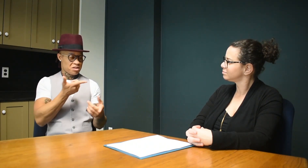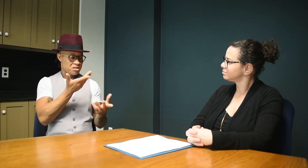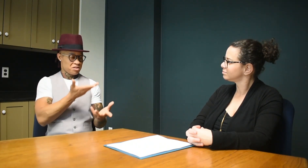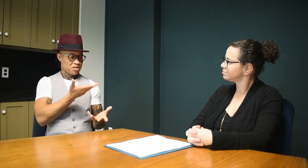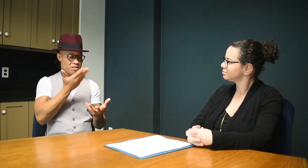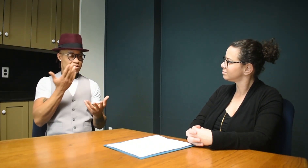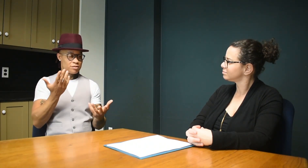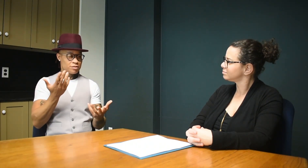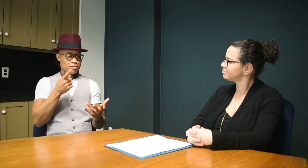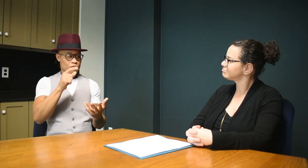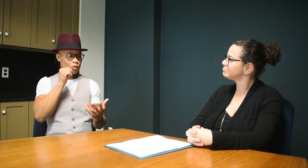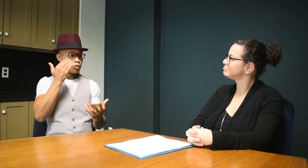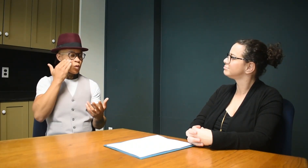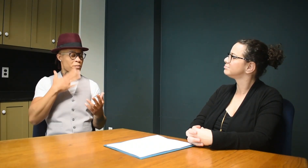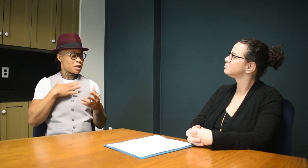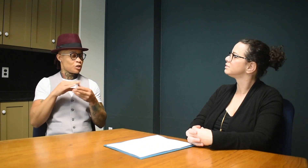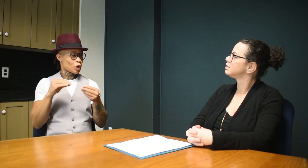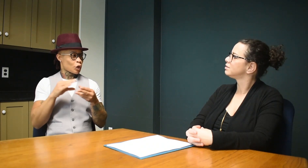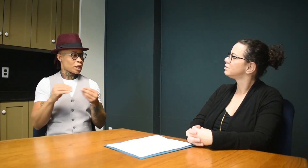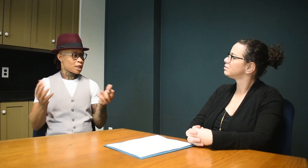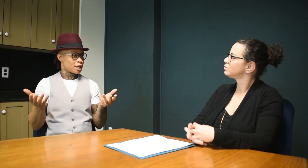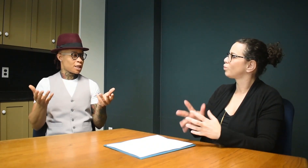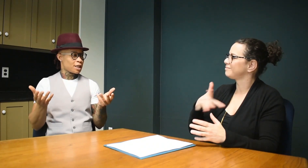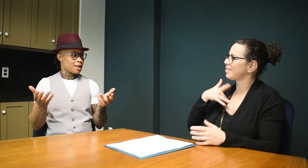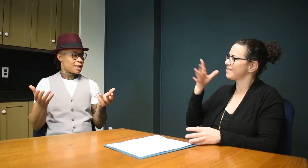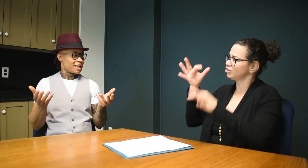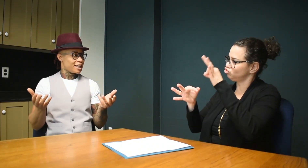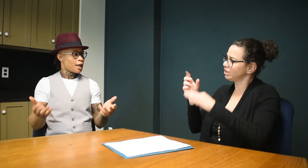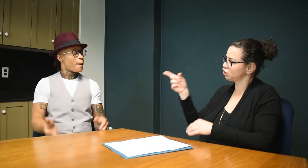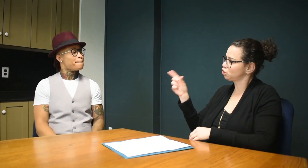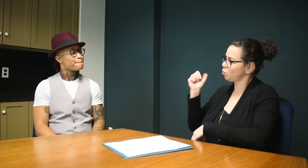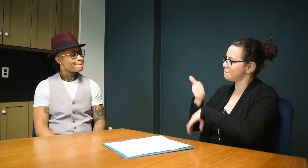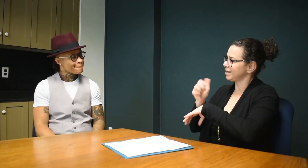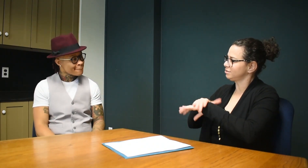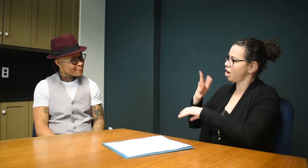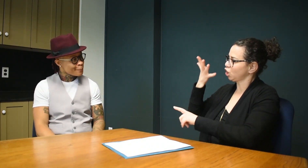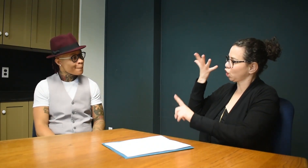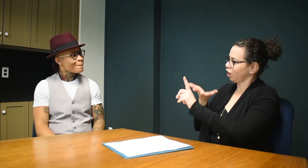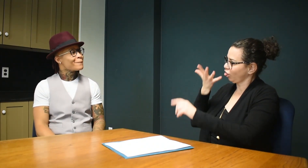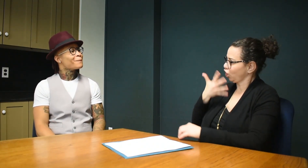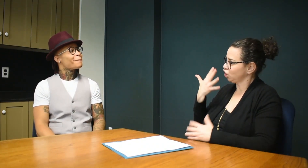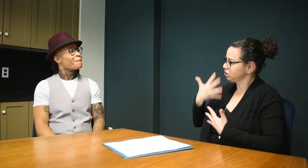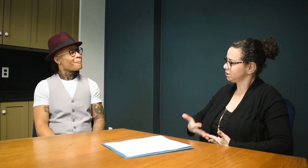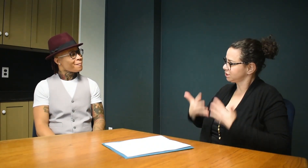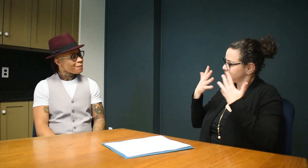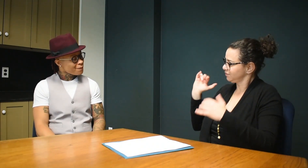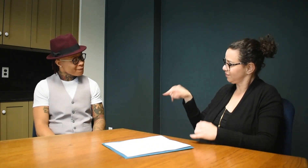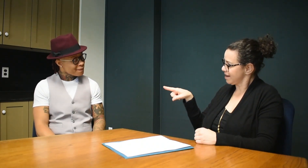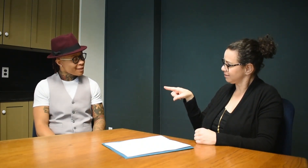But they don't know my story. You feel that they judge you based on your appearance?